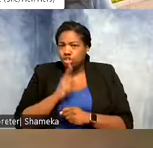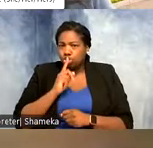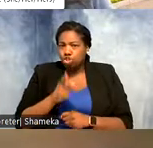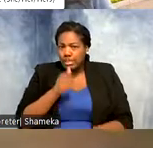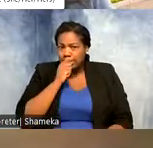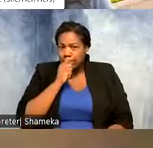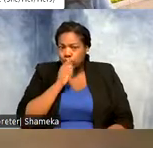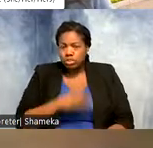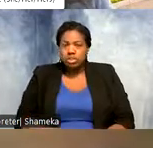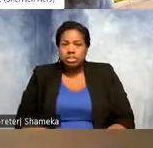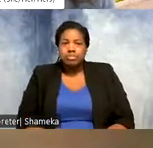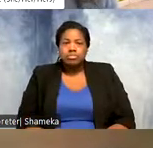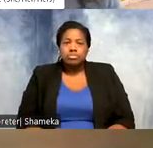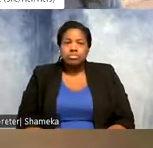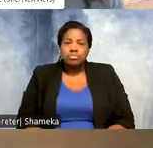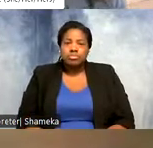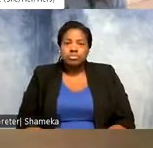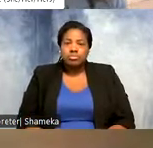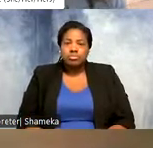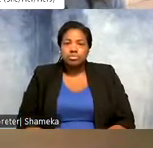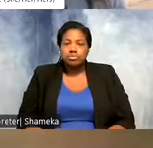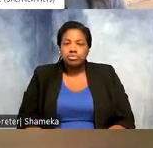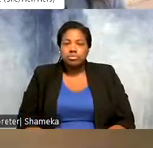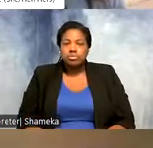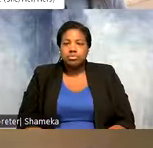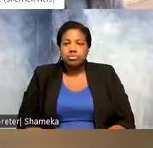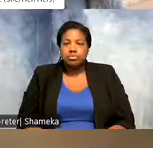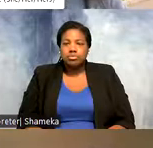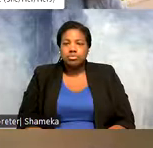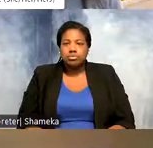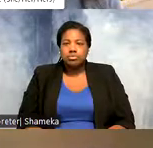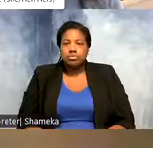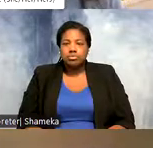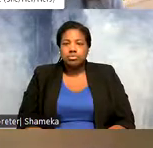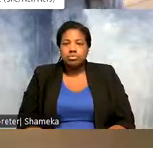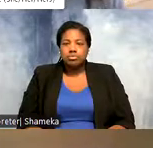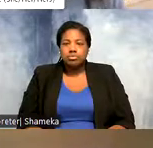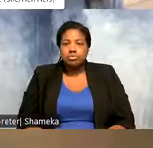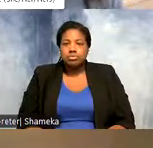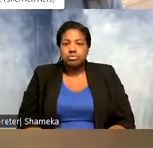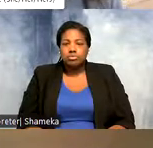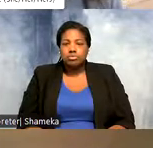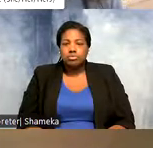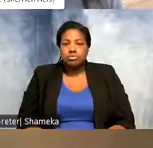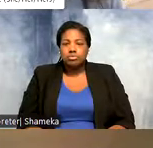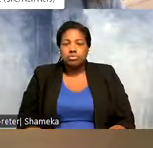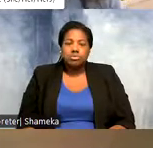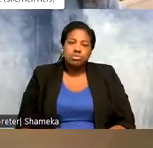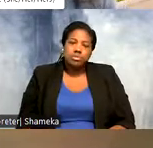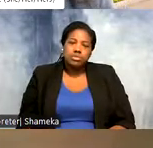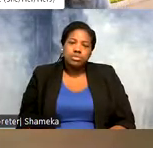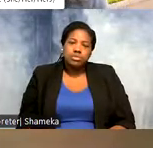Let's see what folks think. Any ideas? Oh Emily and Rachel got it on the first guess.